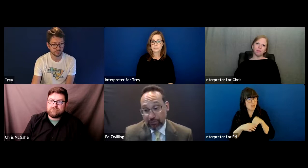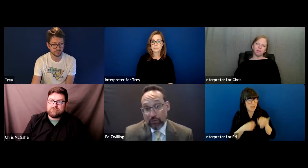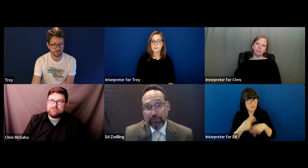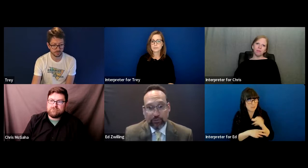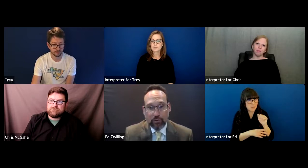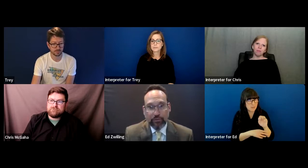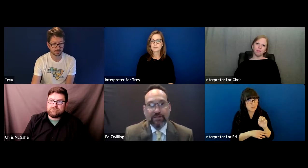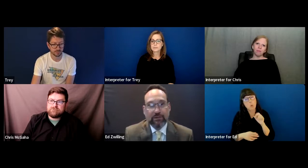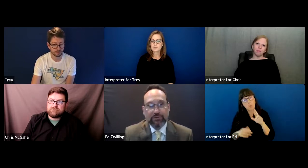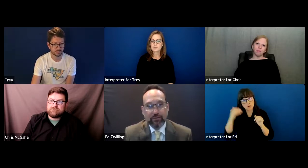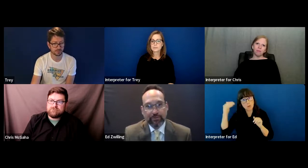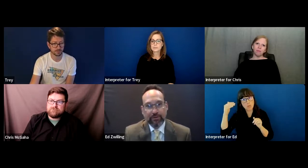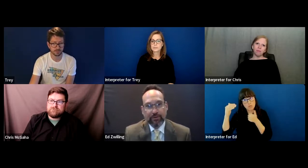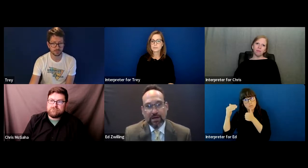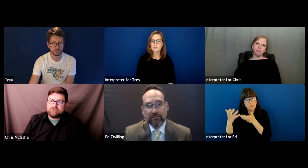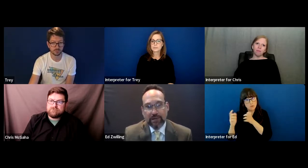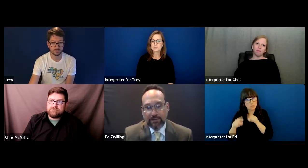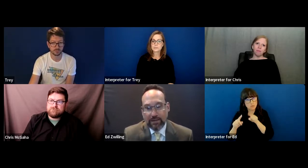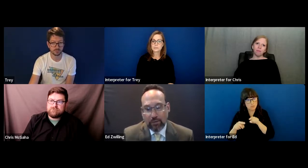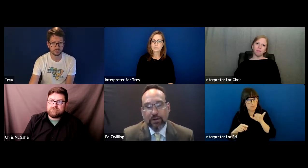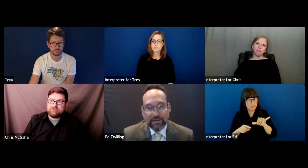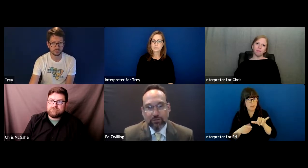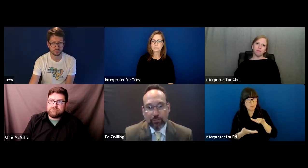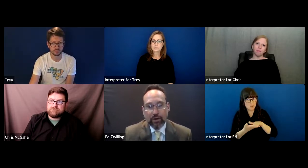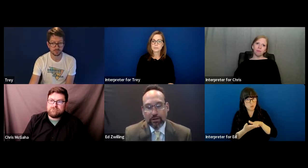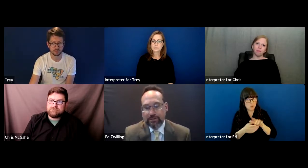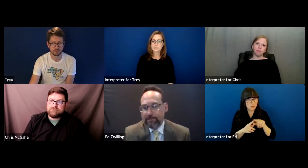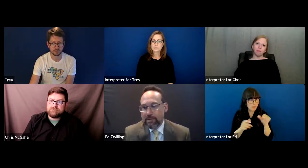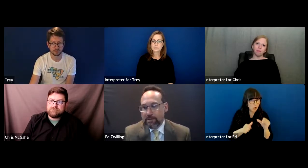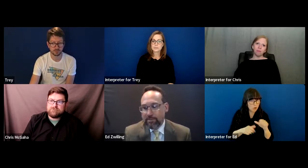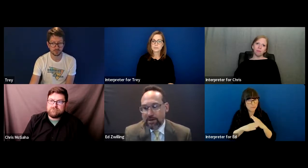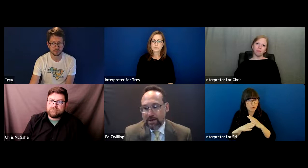adults who want to attend those schools and there are architectural barriers.